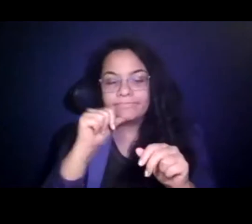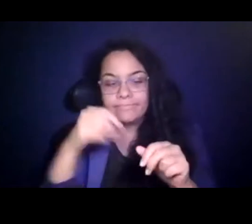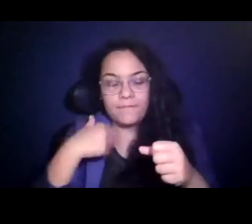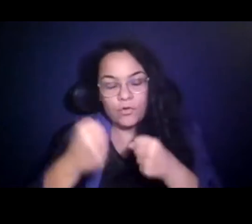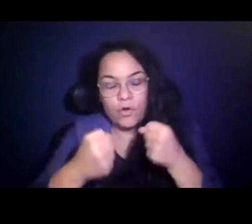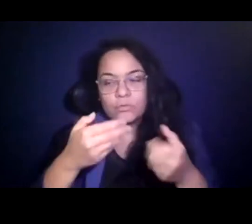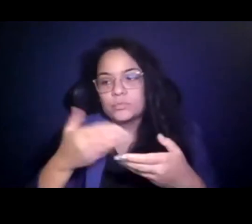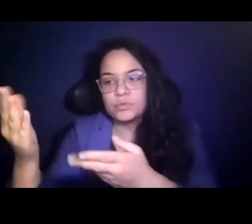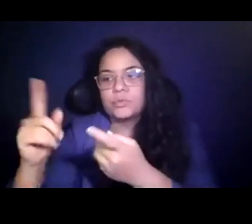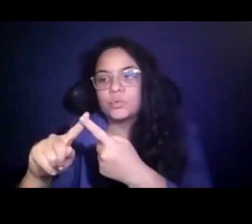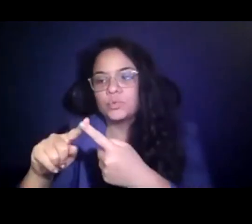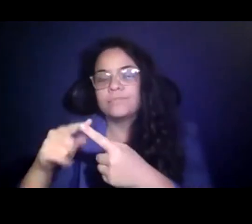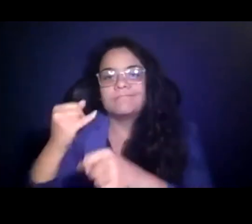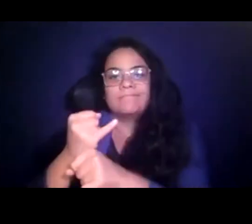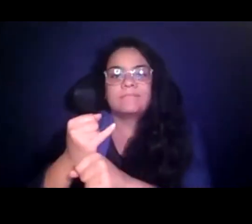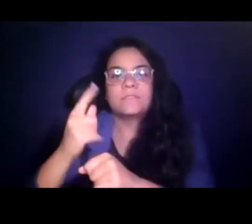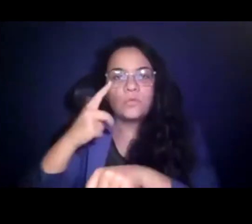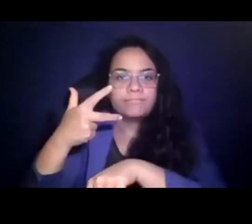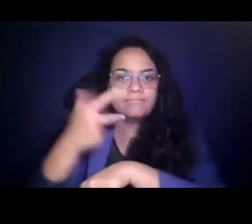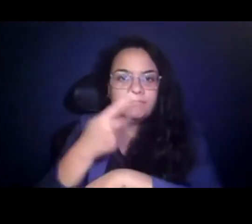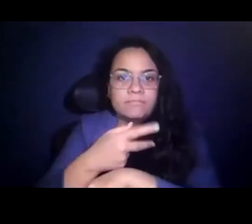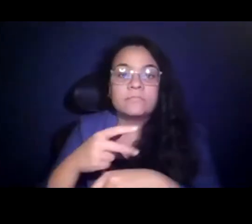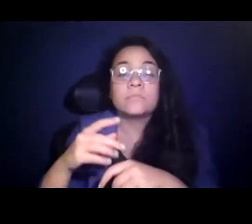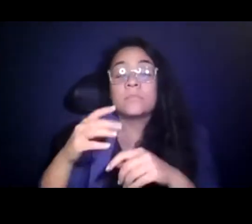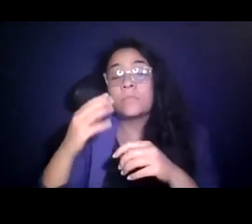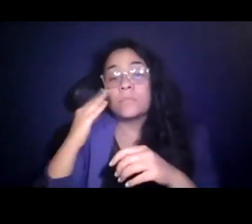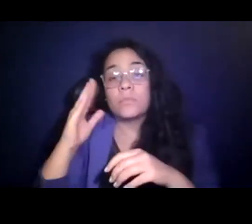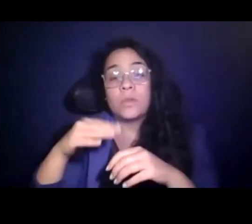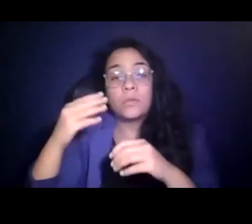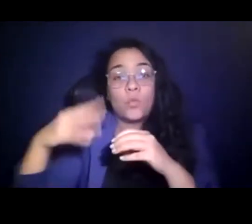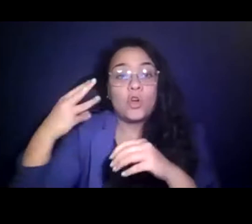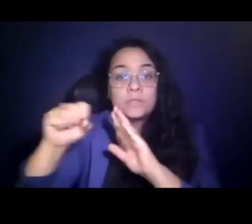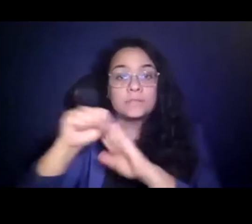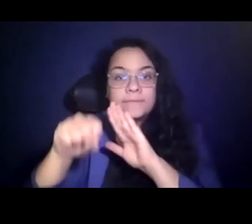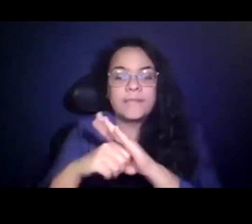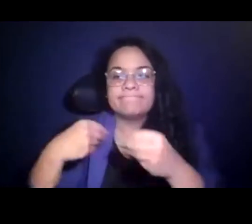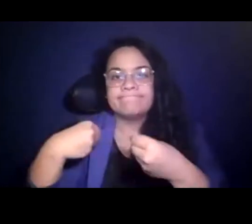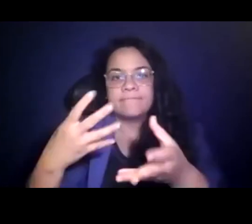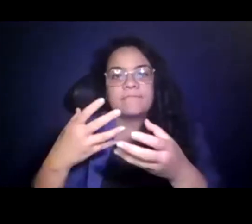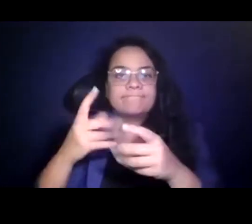15:16:33 Many of our agencies in Washington State are offering free rides to vaccination sites and I know others all around the country are